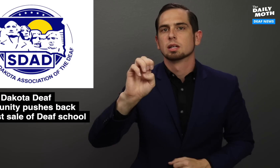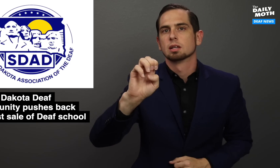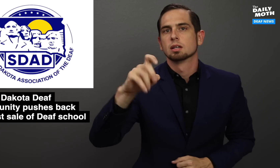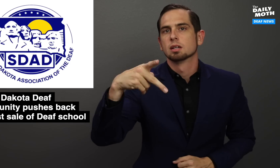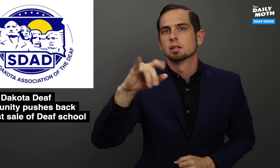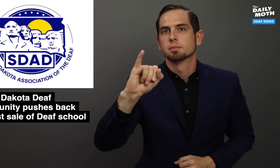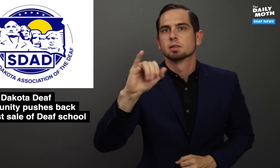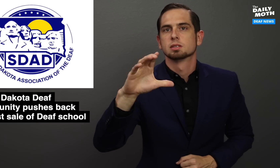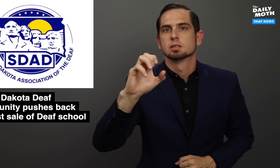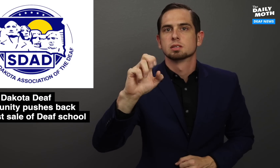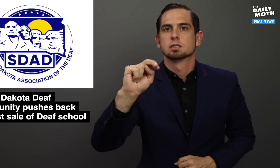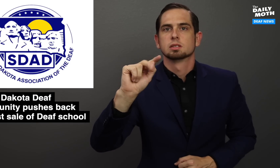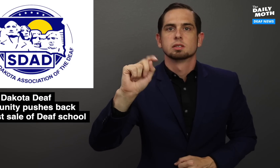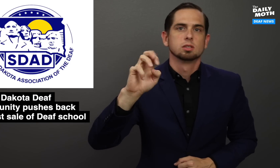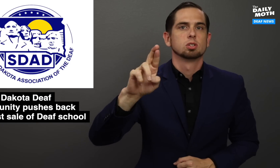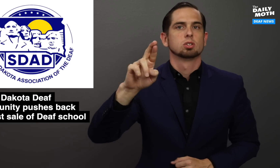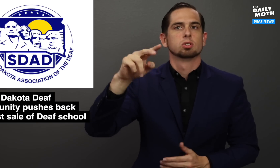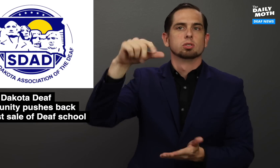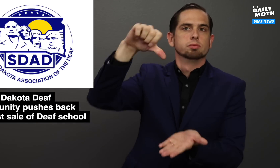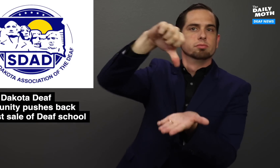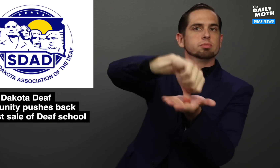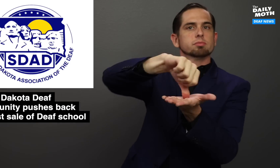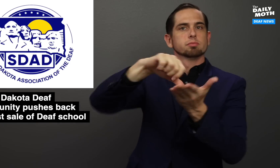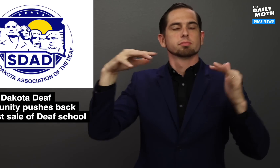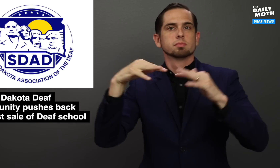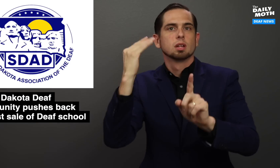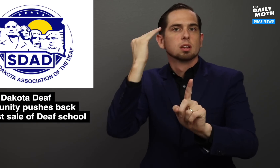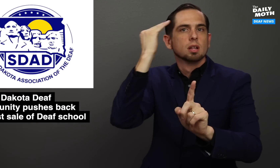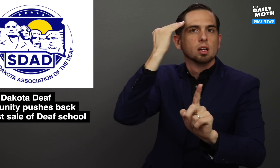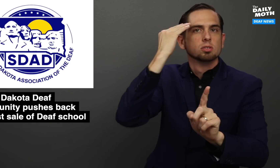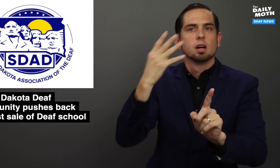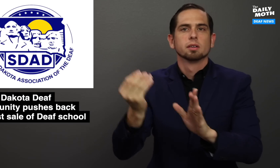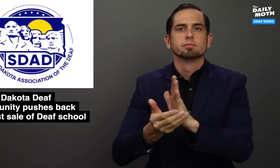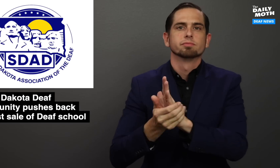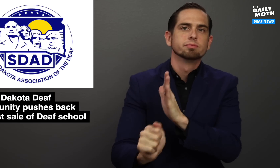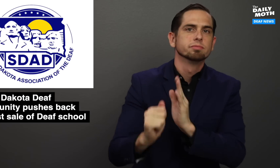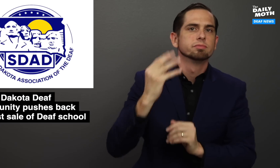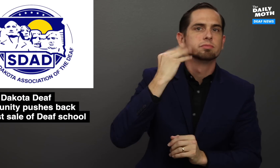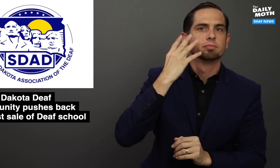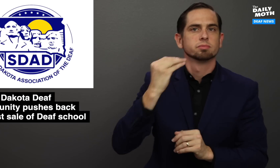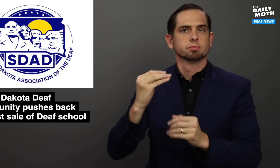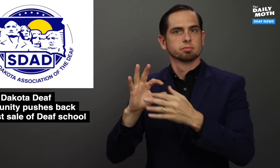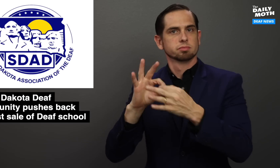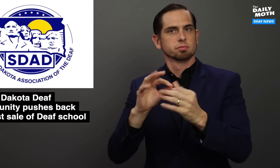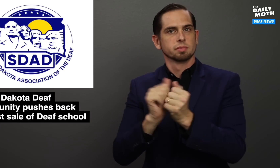"epicenters of knowledge and expertise when it comes